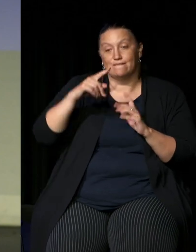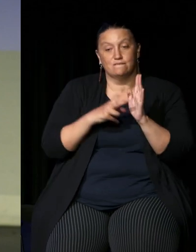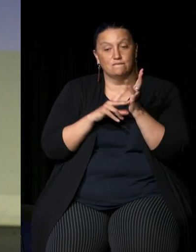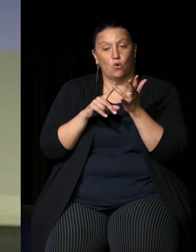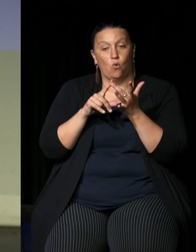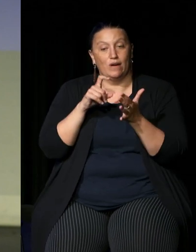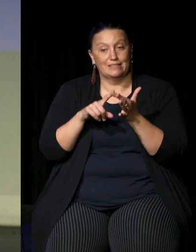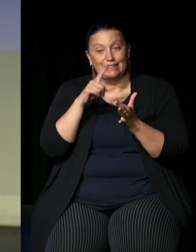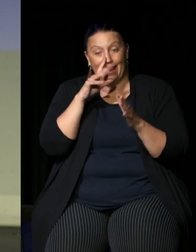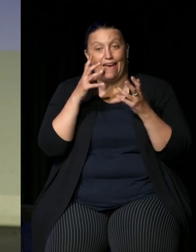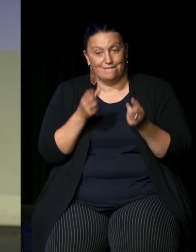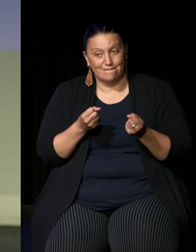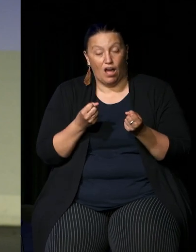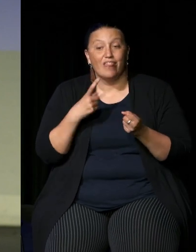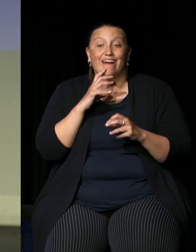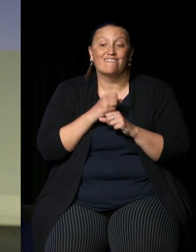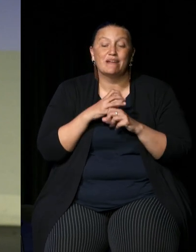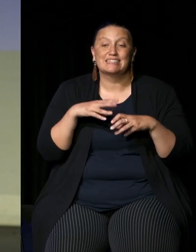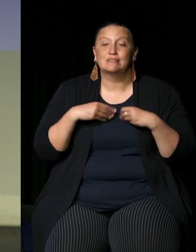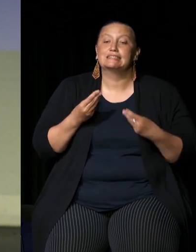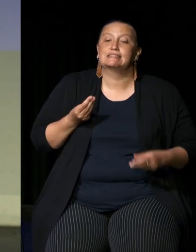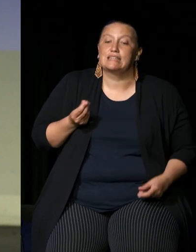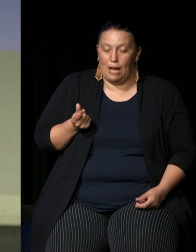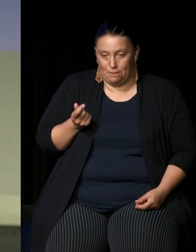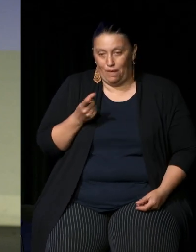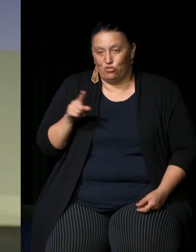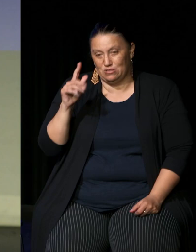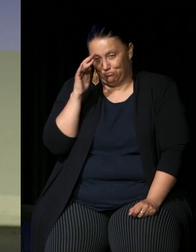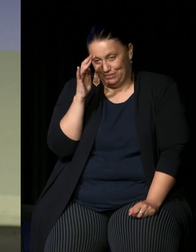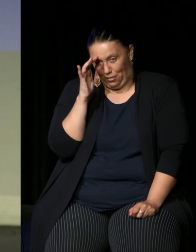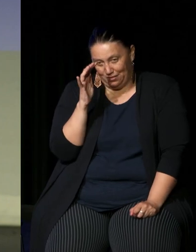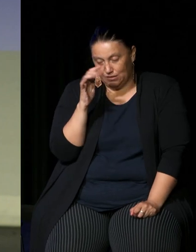government has accepted some of those principles so although we don't have the specifics of the